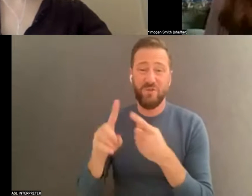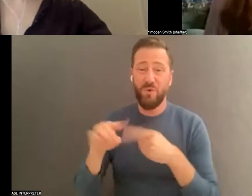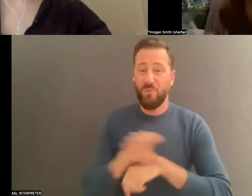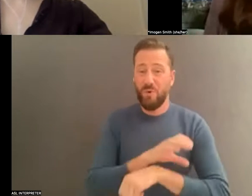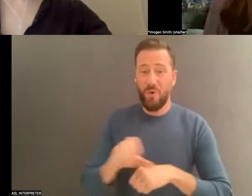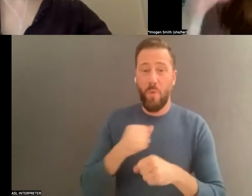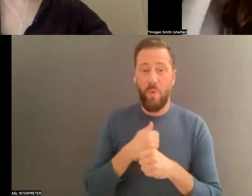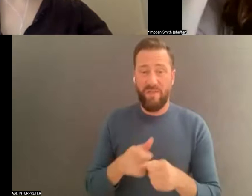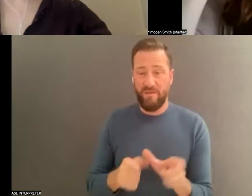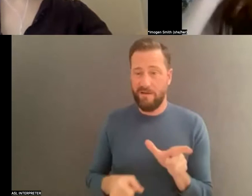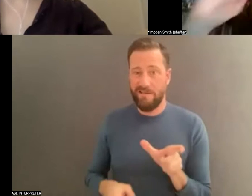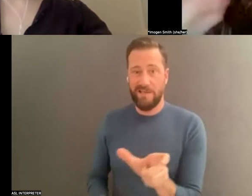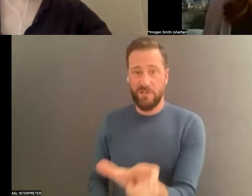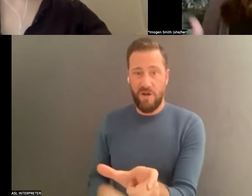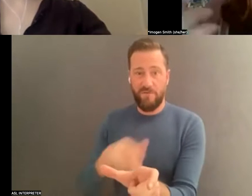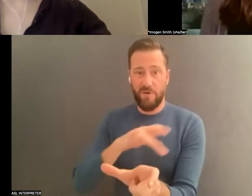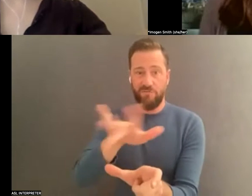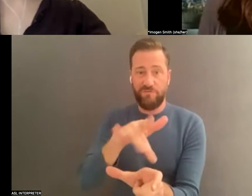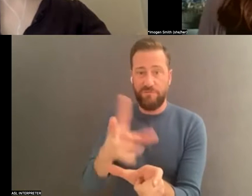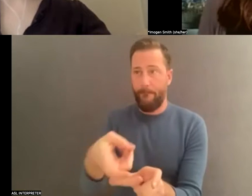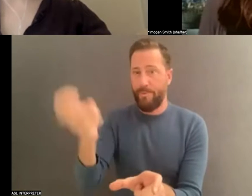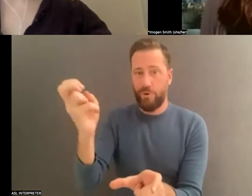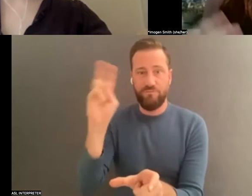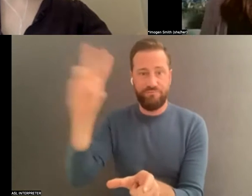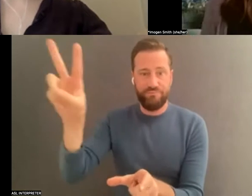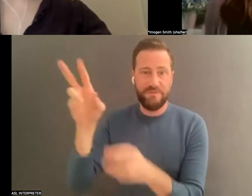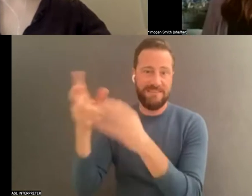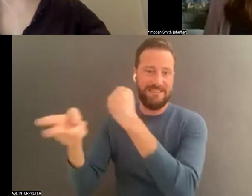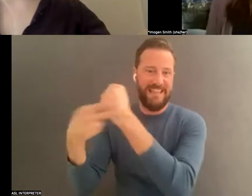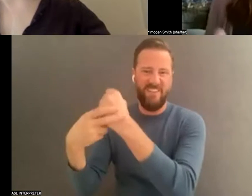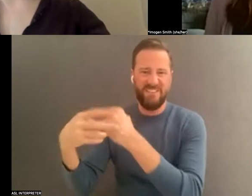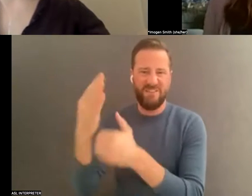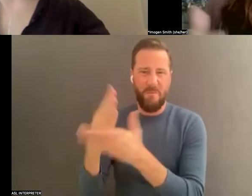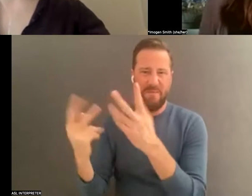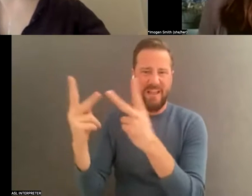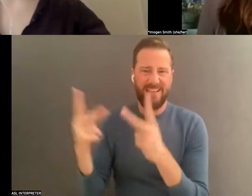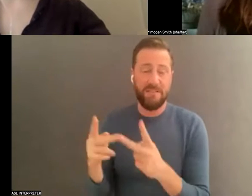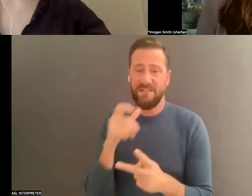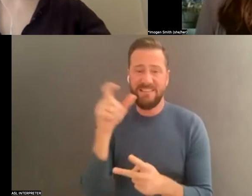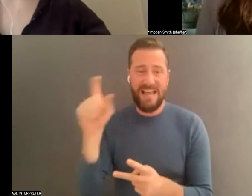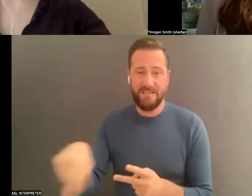just rip that content yourself and save it somewhere . That doesn't necessarily need to be done by a vendor.